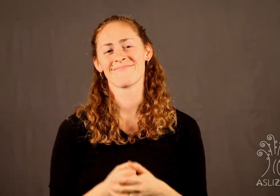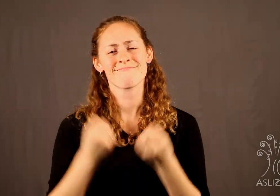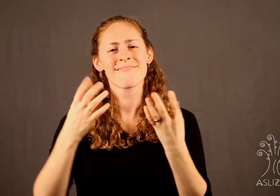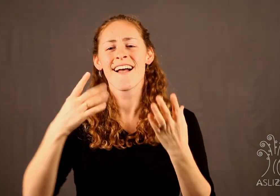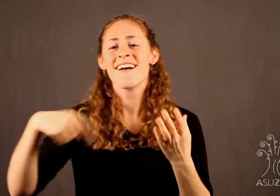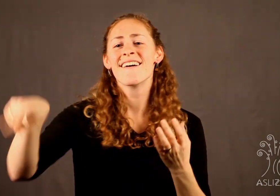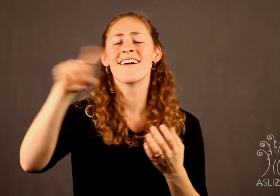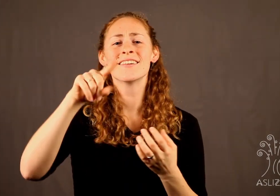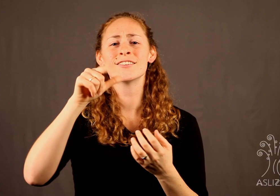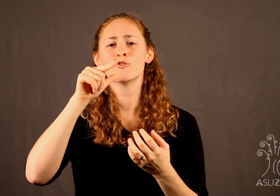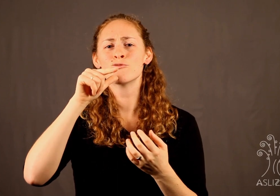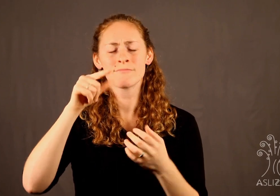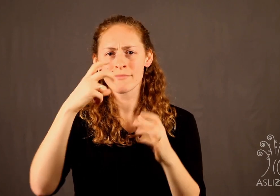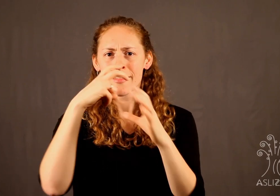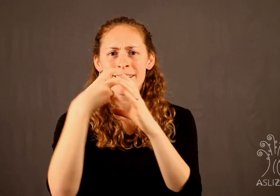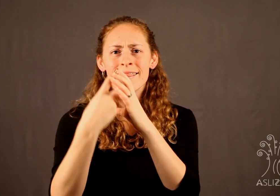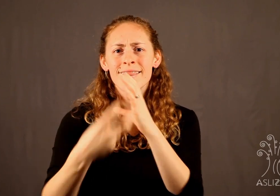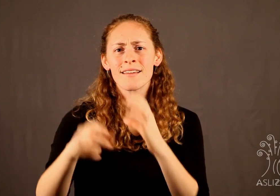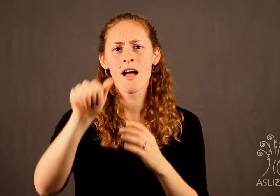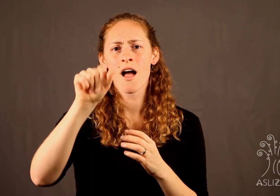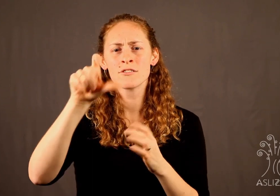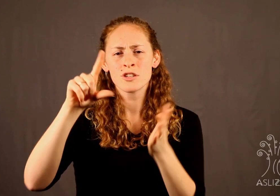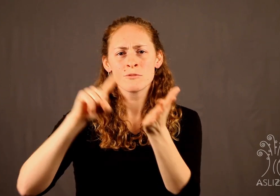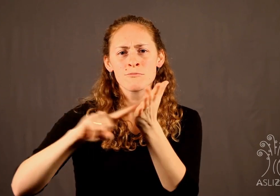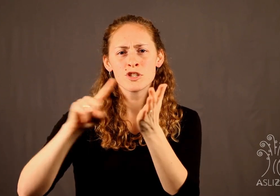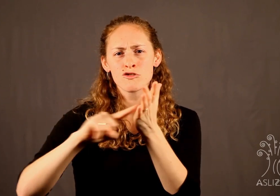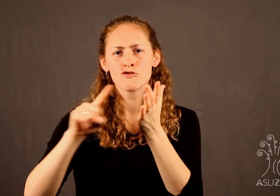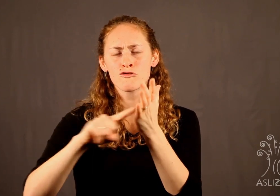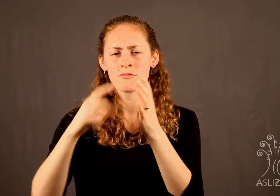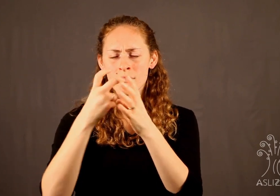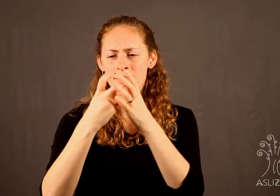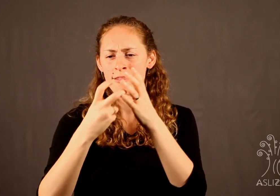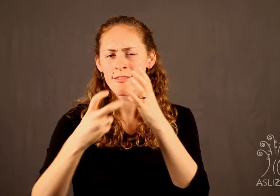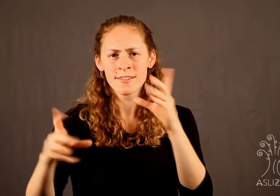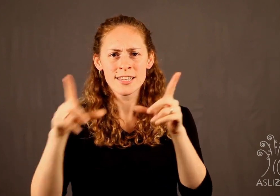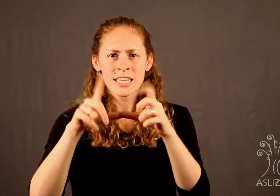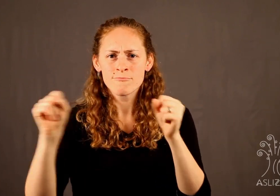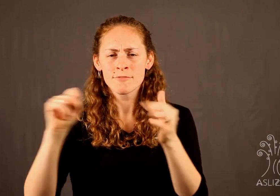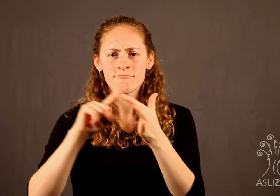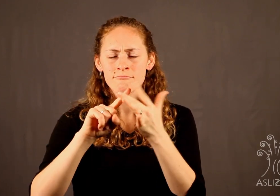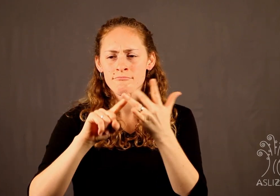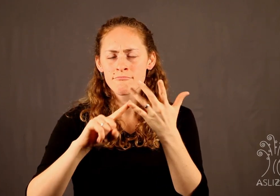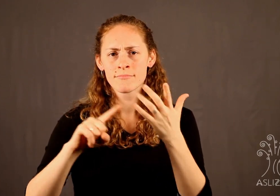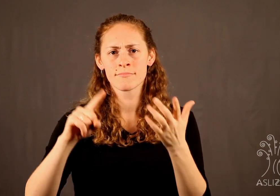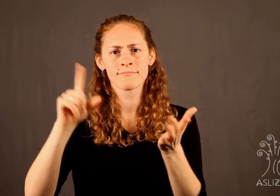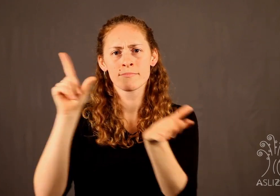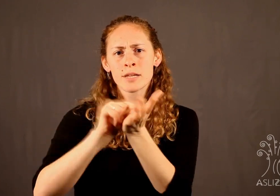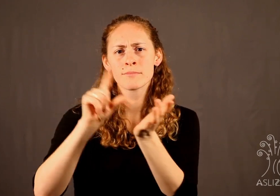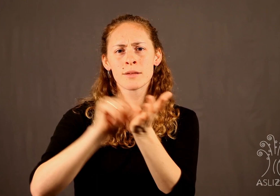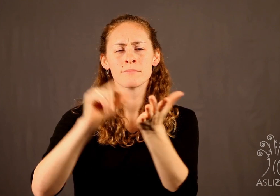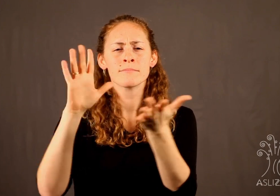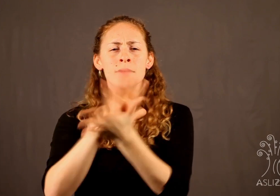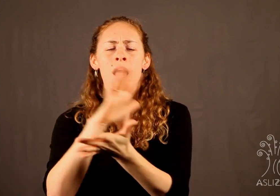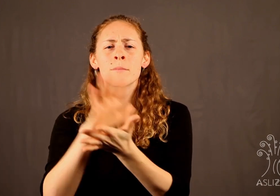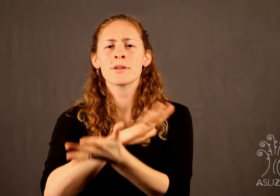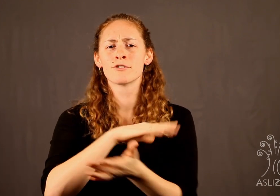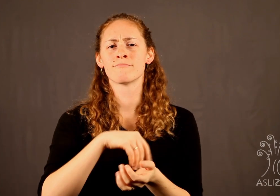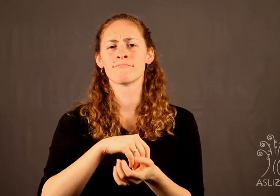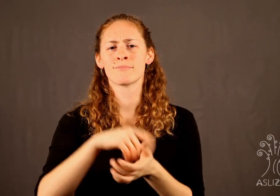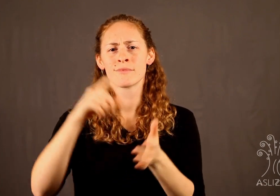For those who are interested in ASL linguistics, there is plenty of non-native signers who publish their academic